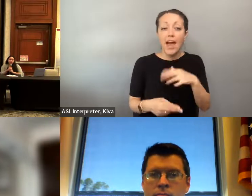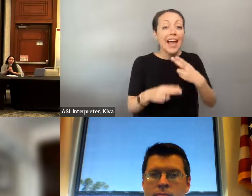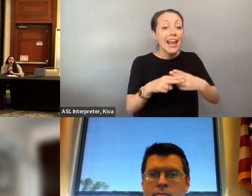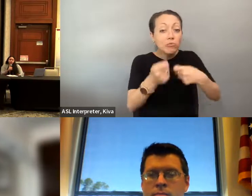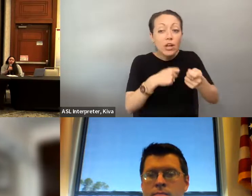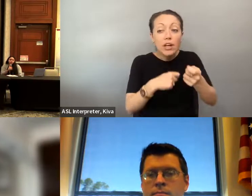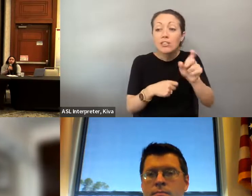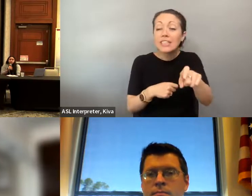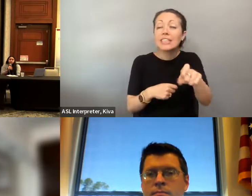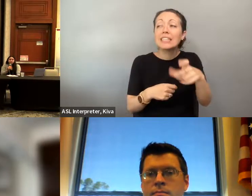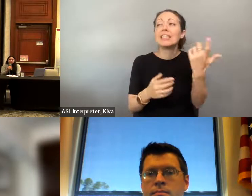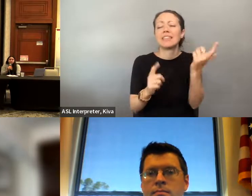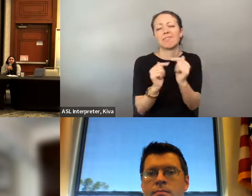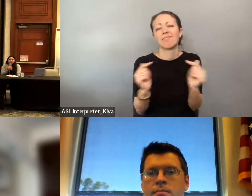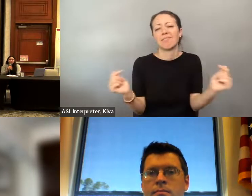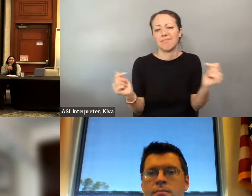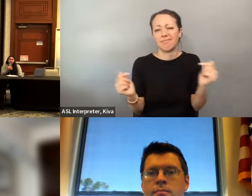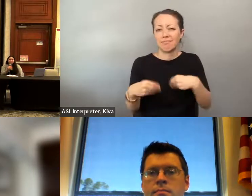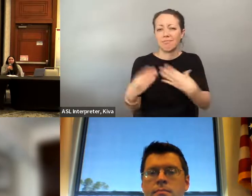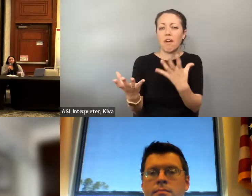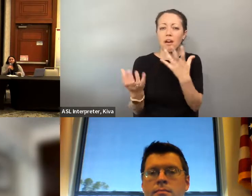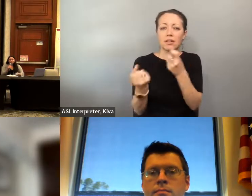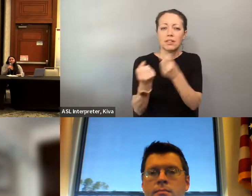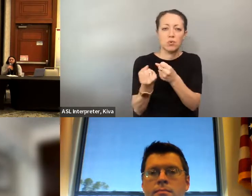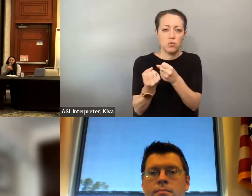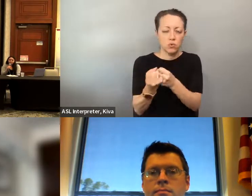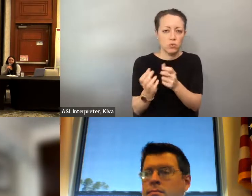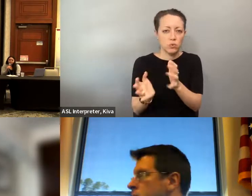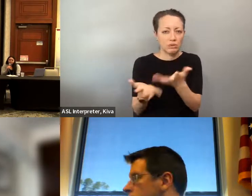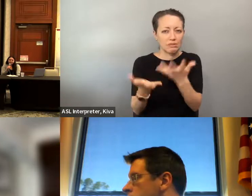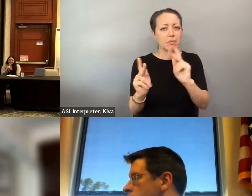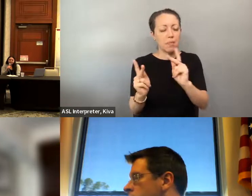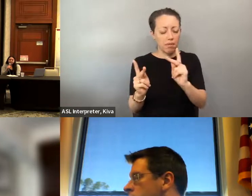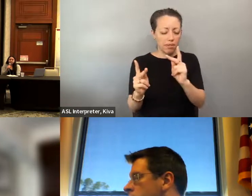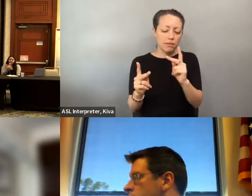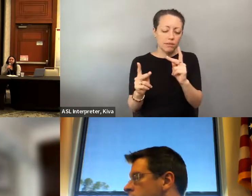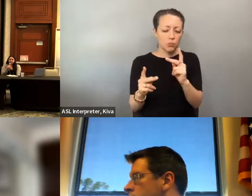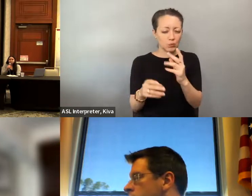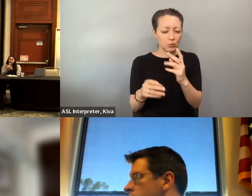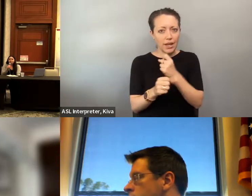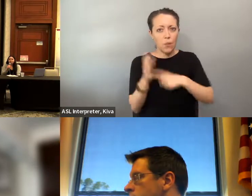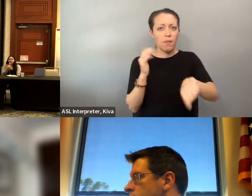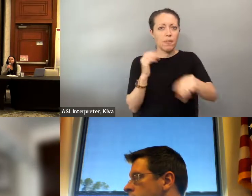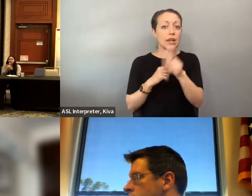provide pro bono assistance when necessary for things like name changes, and we are here to talk about -- I'm here to